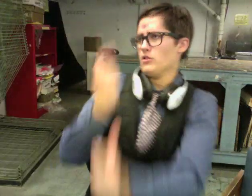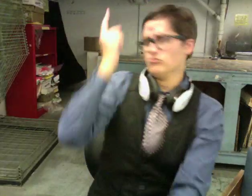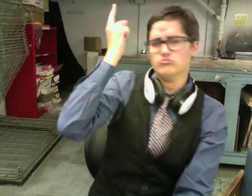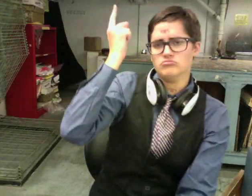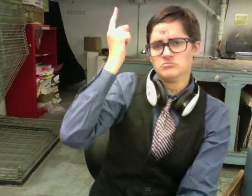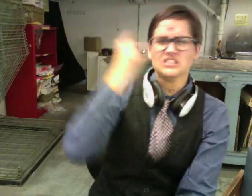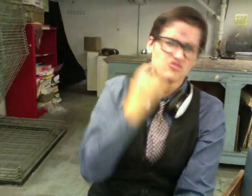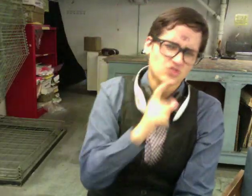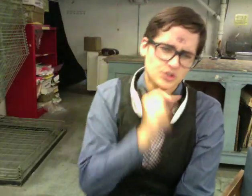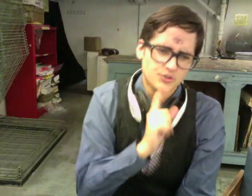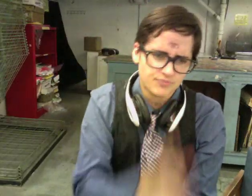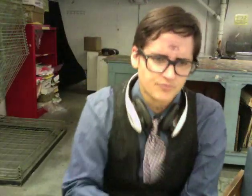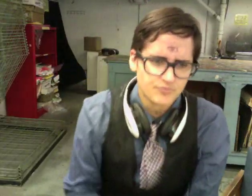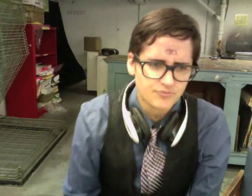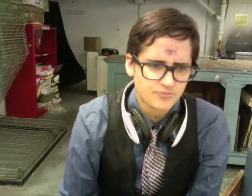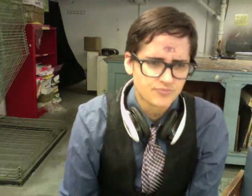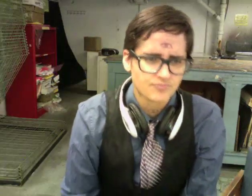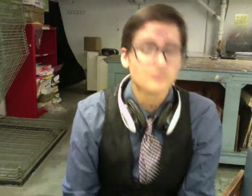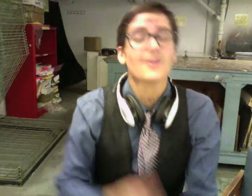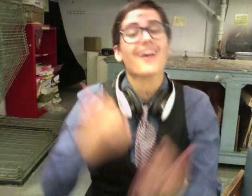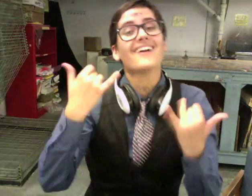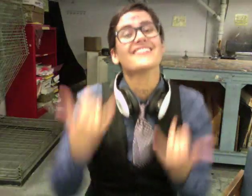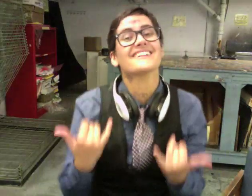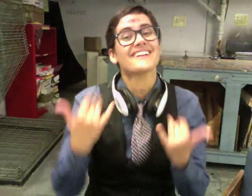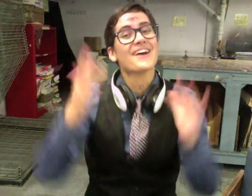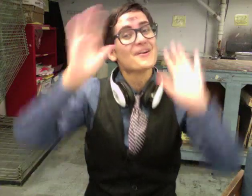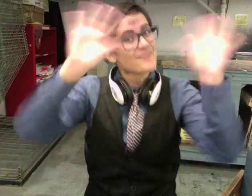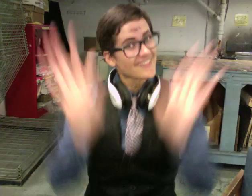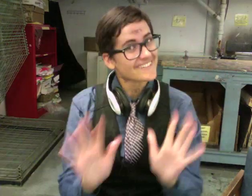And now, the weather.